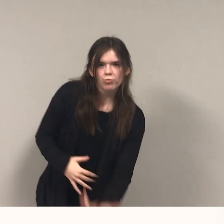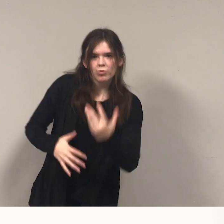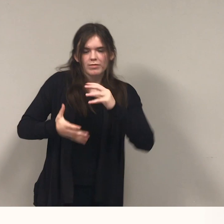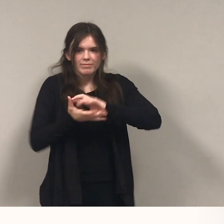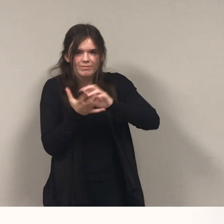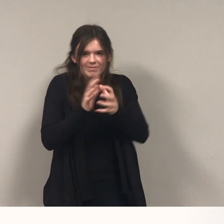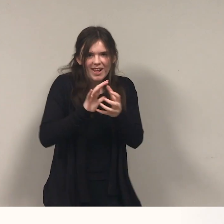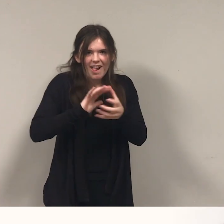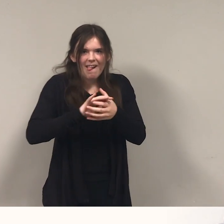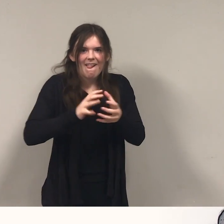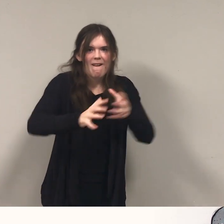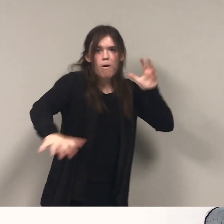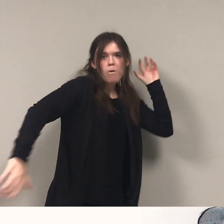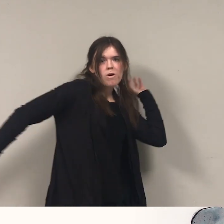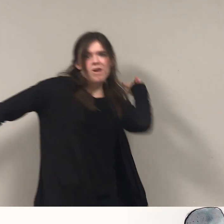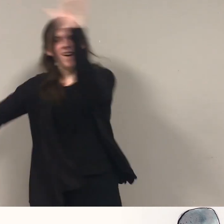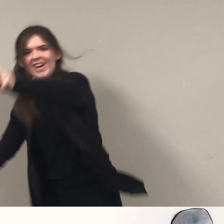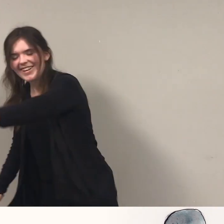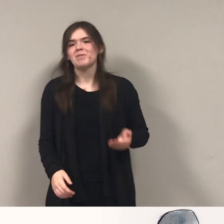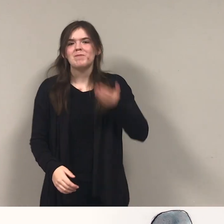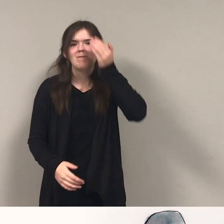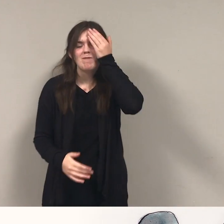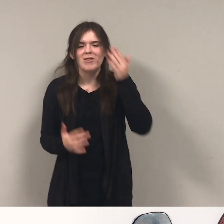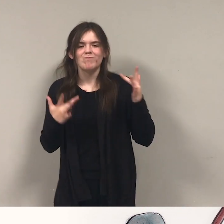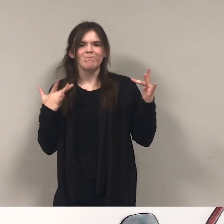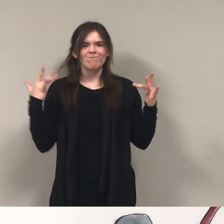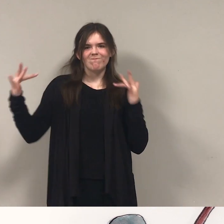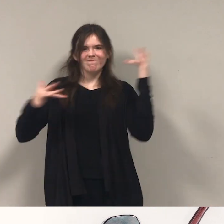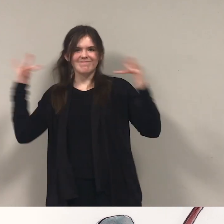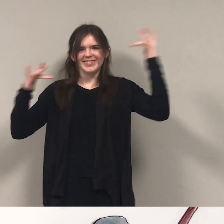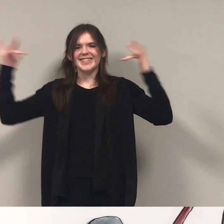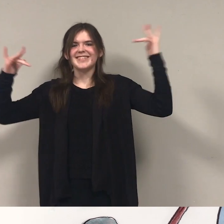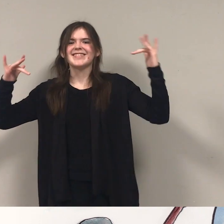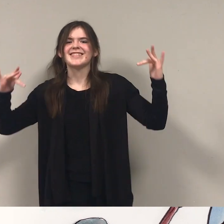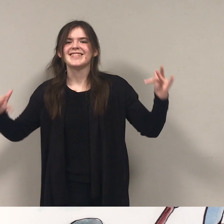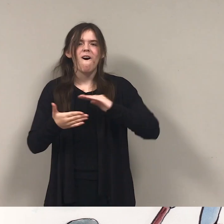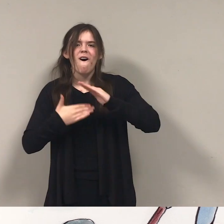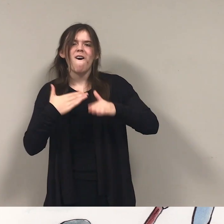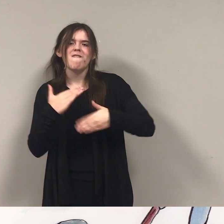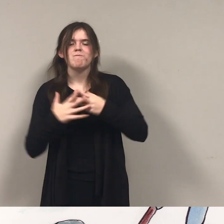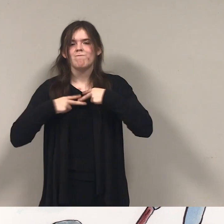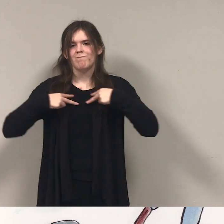Pirate sparkles. Pirate shines. and she delights her Valentines. (Narrator) Spring.